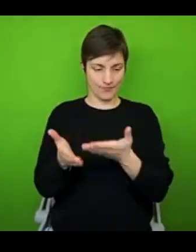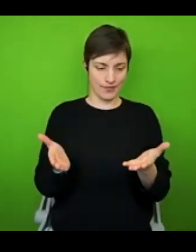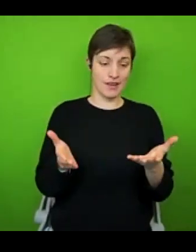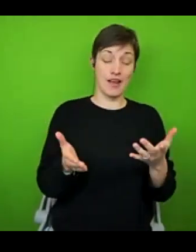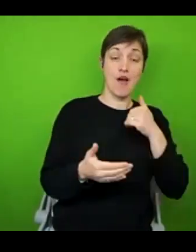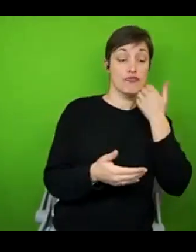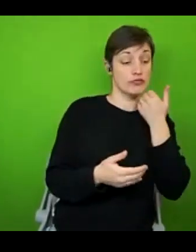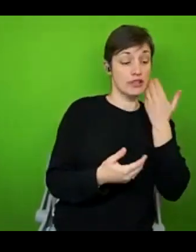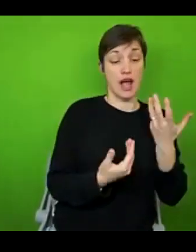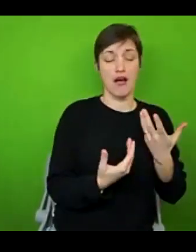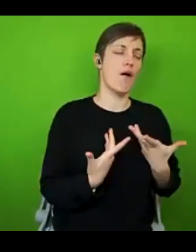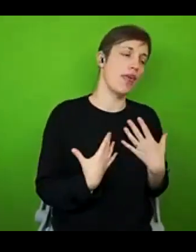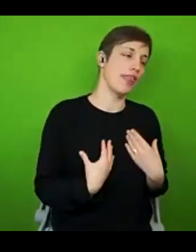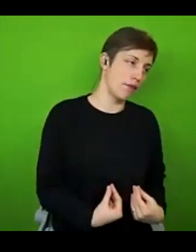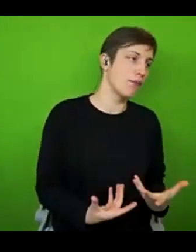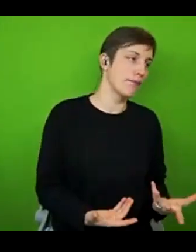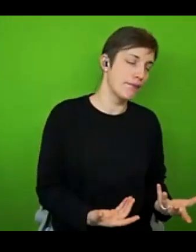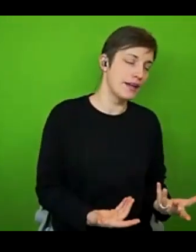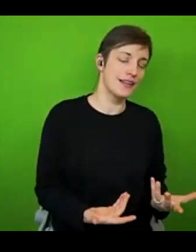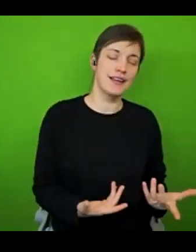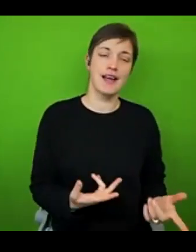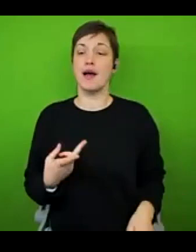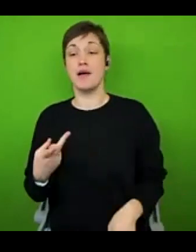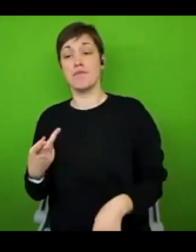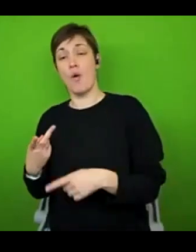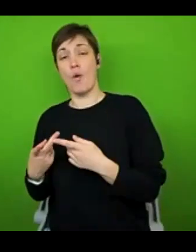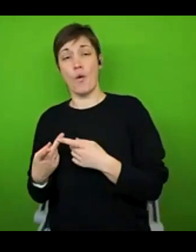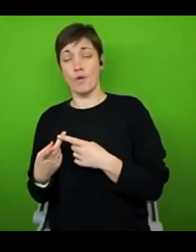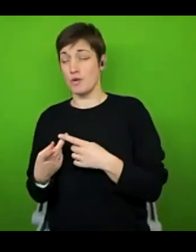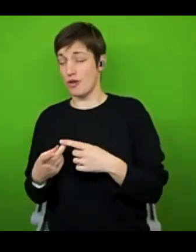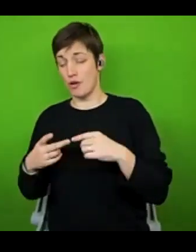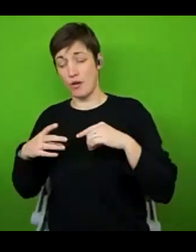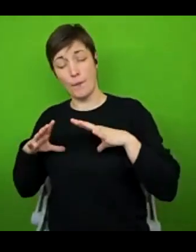disabled people experience and the objective loss of function that comes with chronic illness.